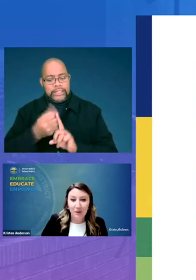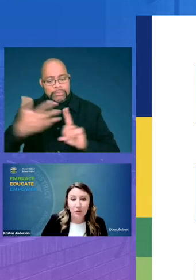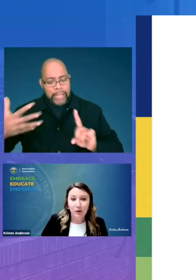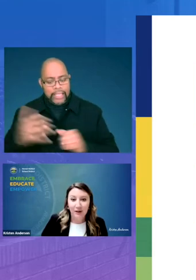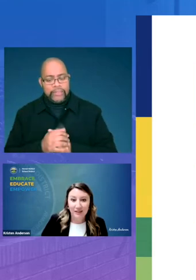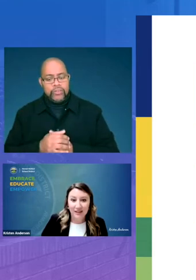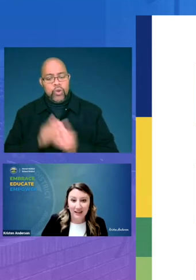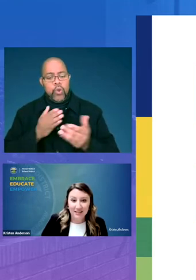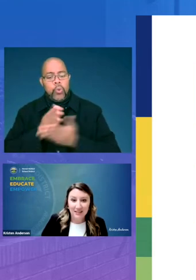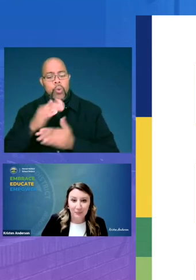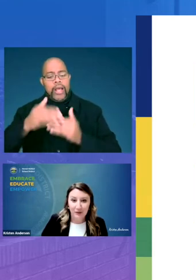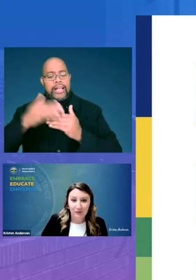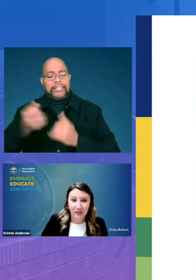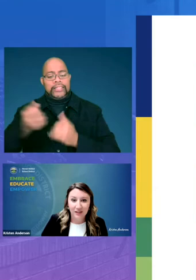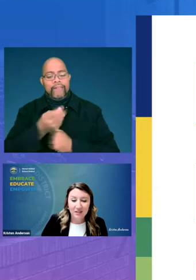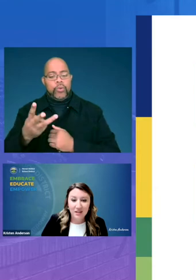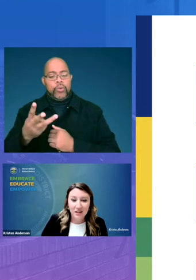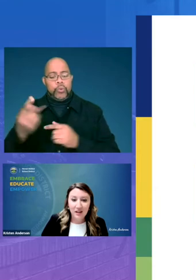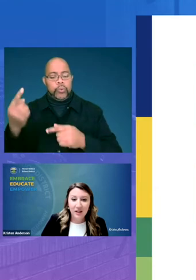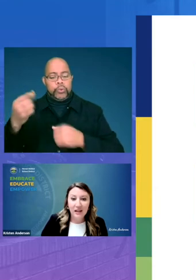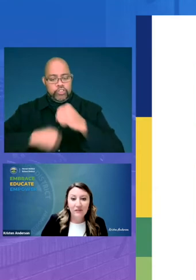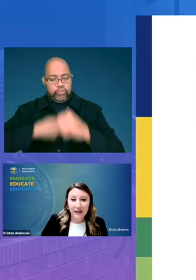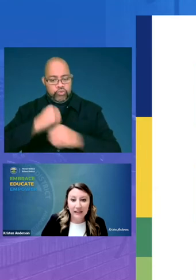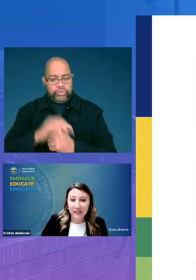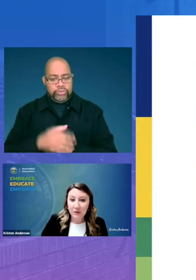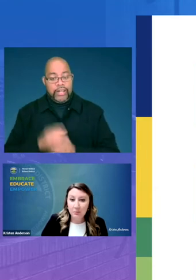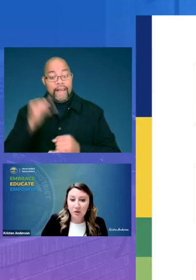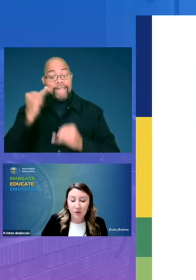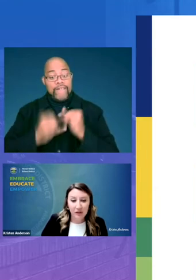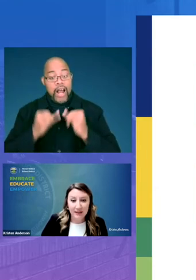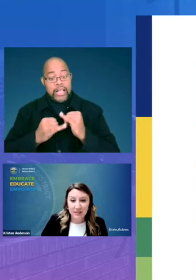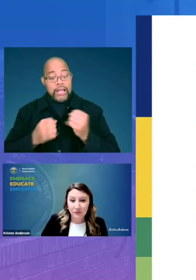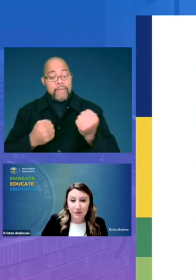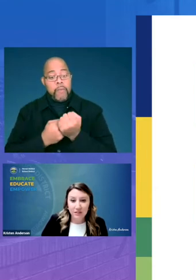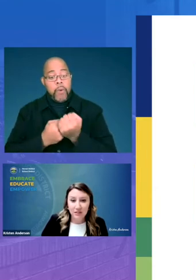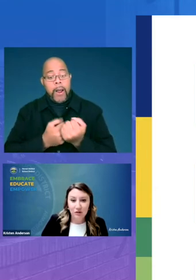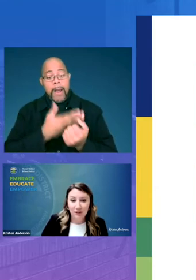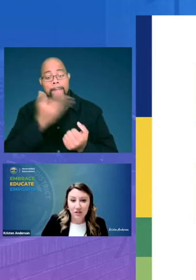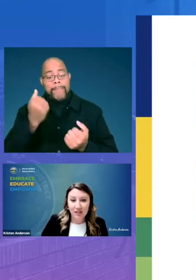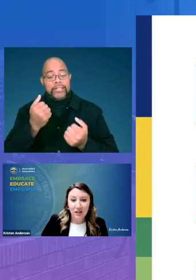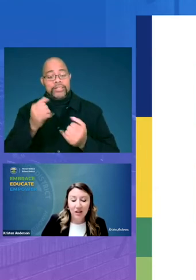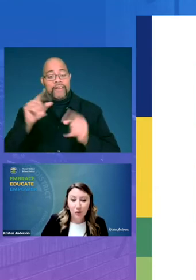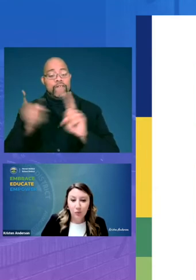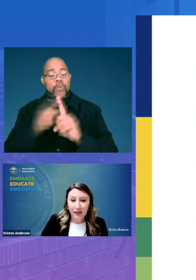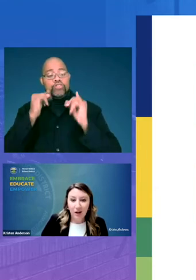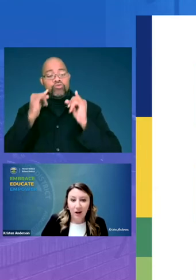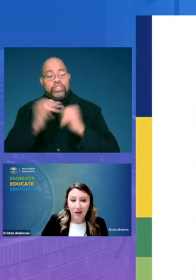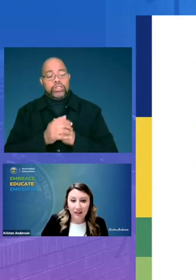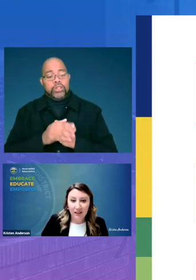throughout the next couple of years and finally promoting best first instruction we are leaning